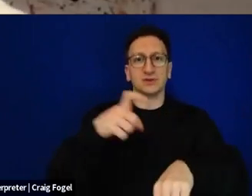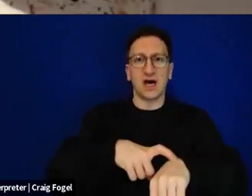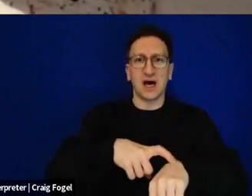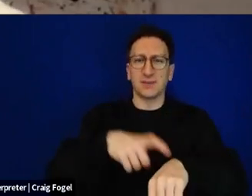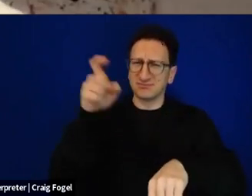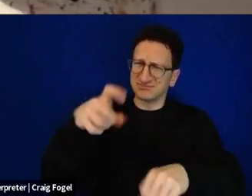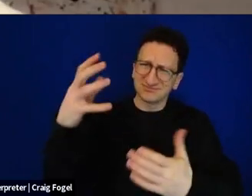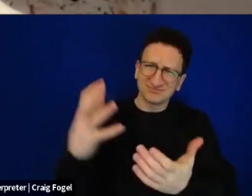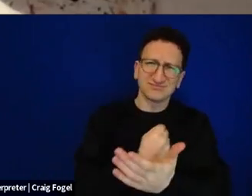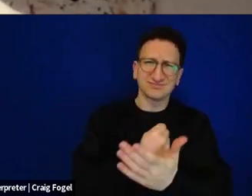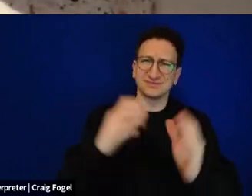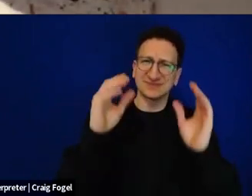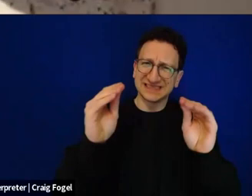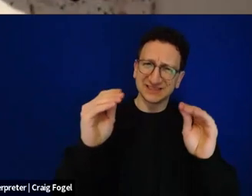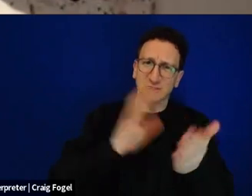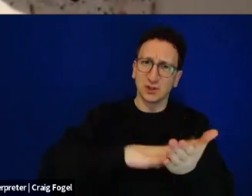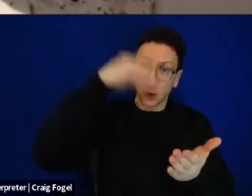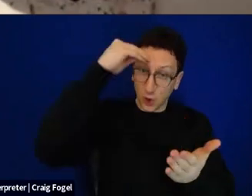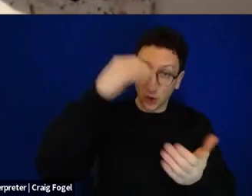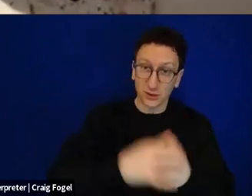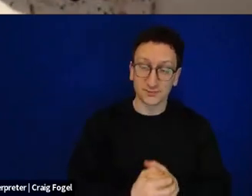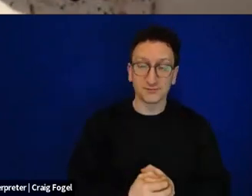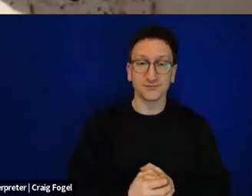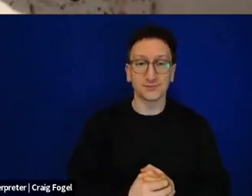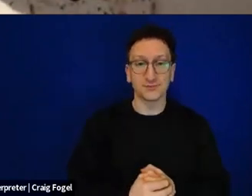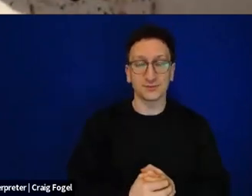We can't afford to miss this night and the power of it.